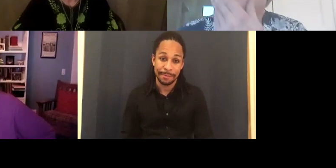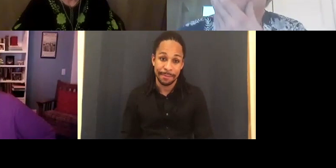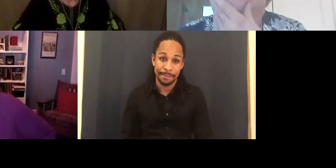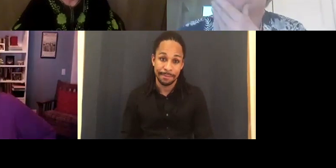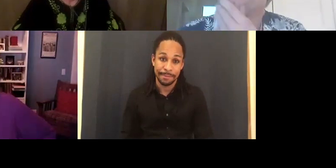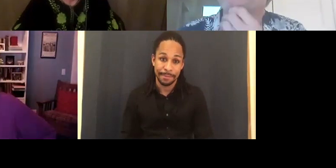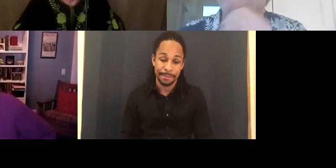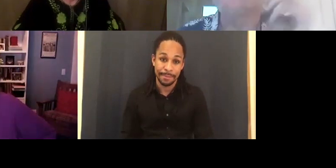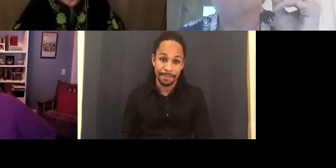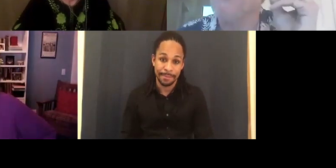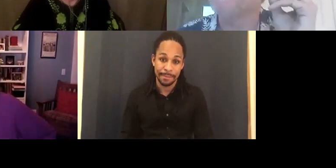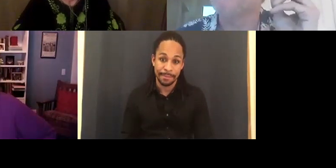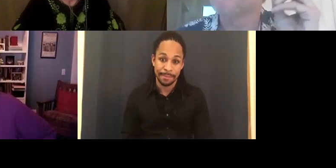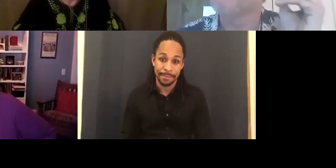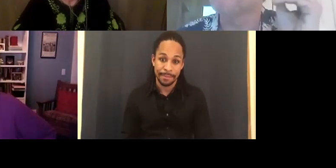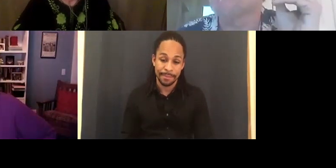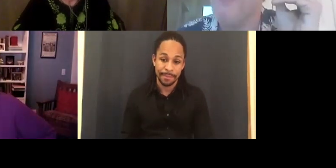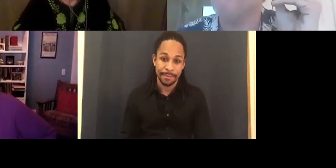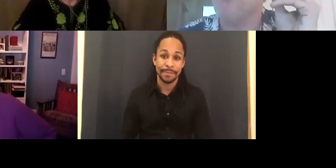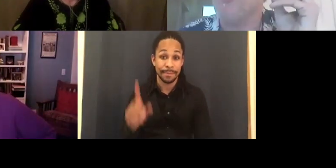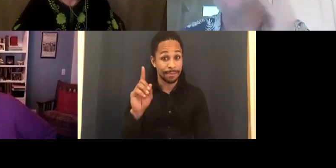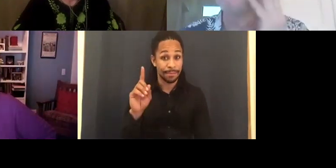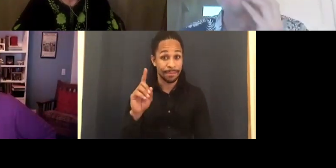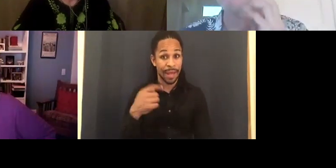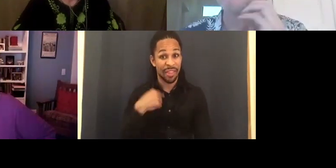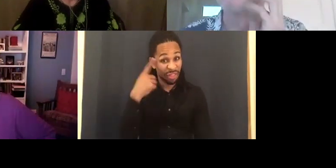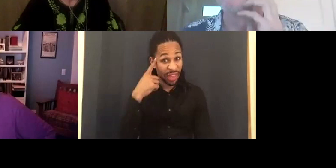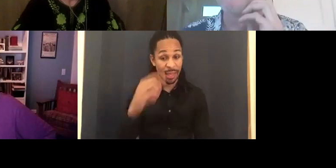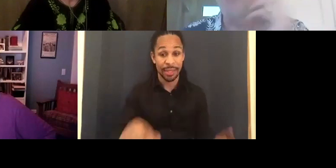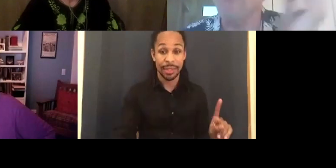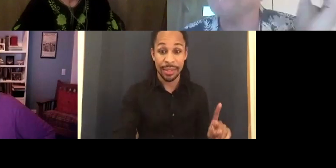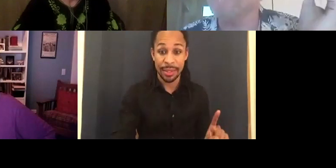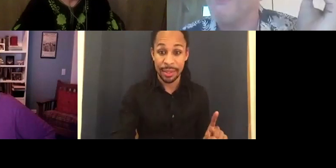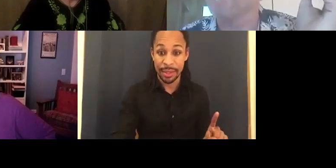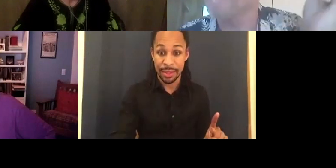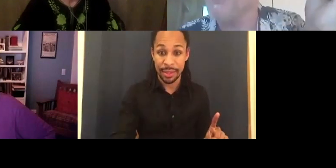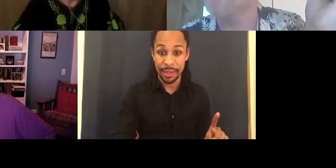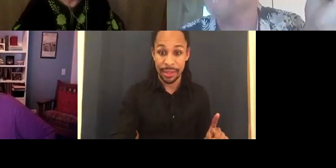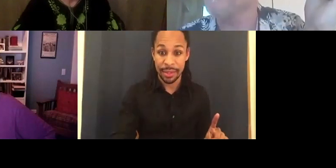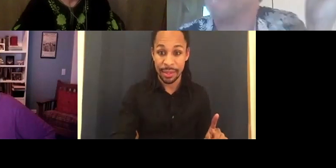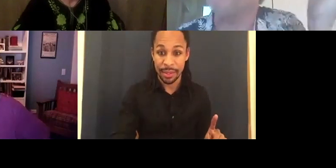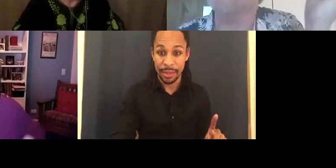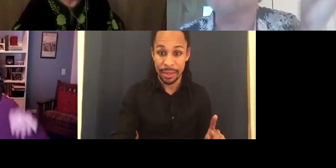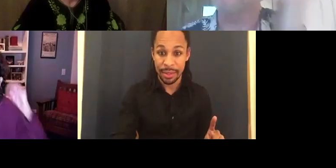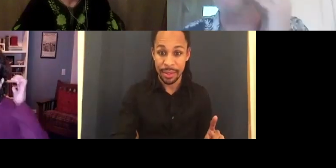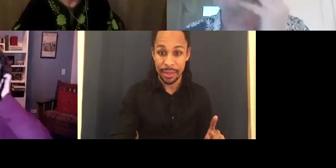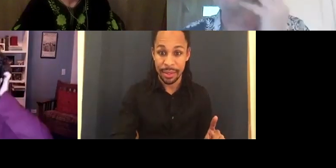A dramatic pause. Maybe not completely right but mostly right.